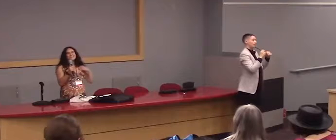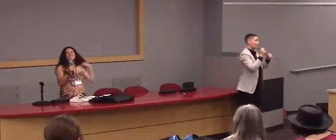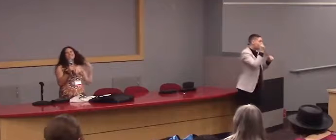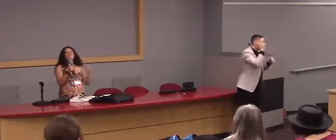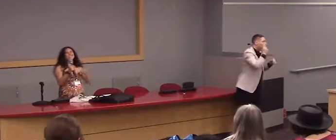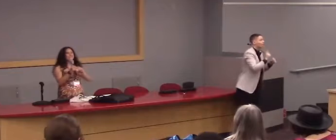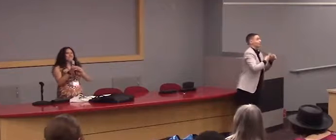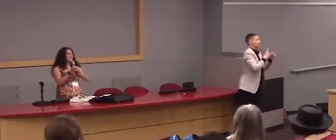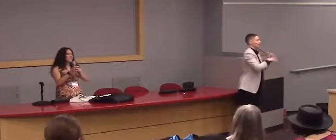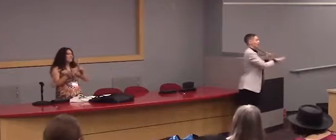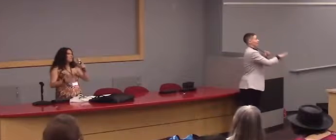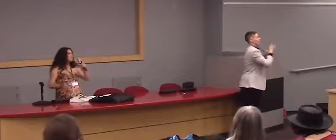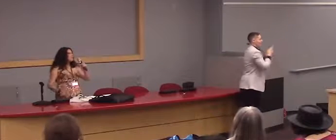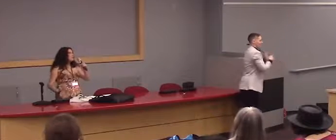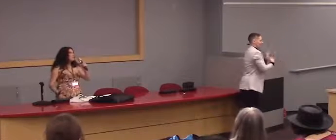and wayfinding is one of those things that is an